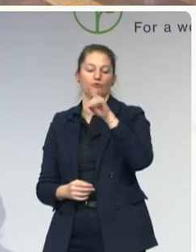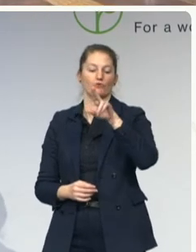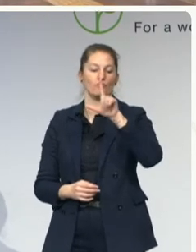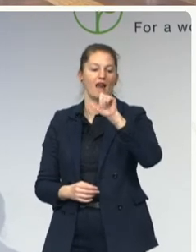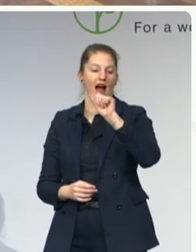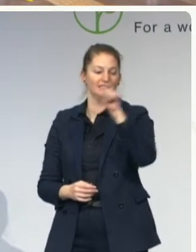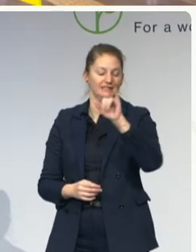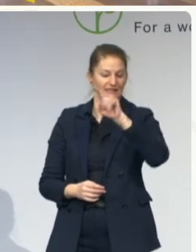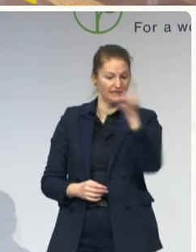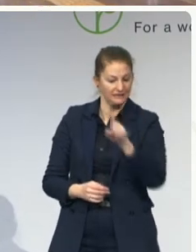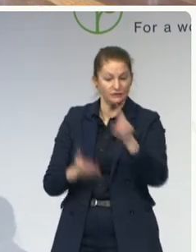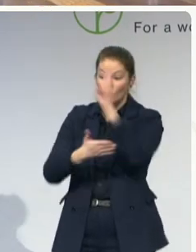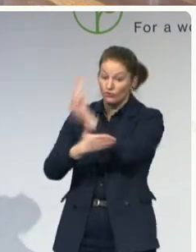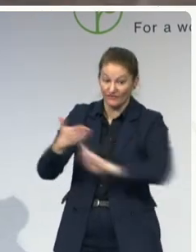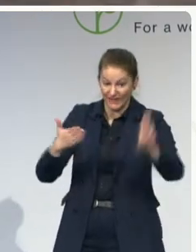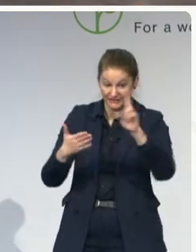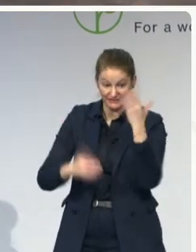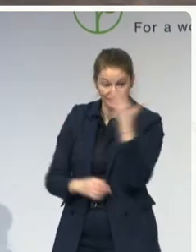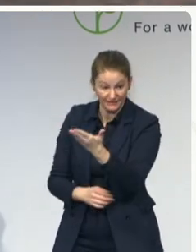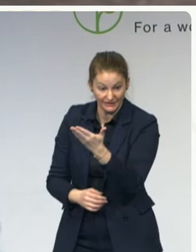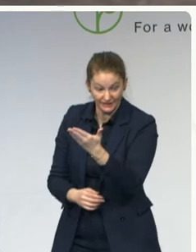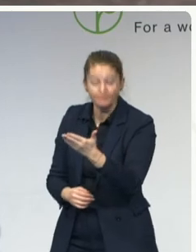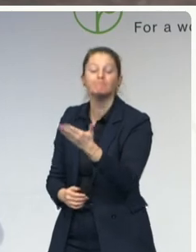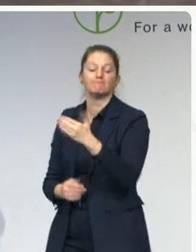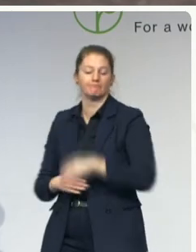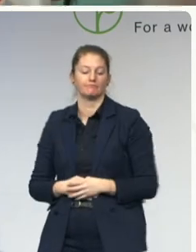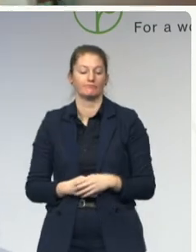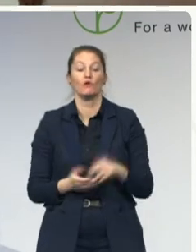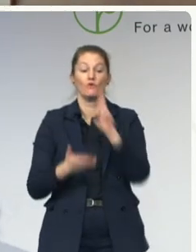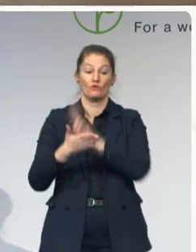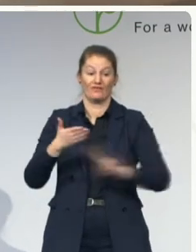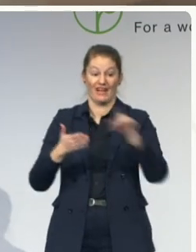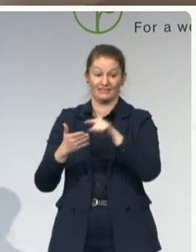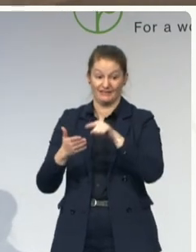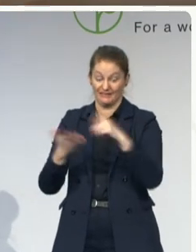campus and facilities accessible for students with disabilities focusing on students with